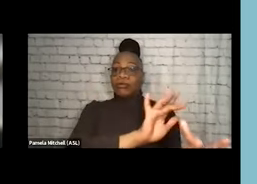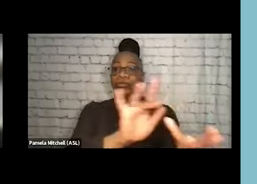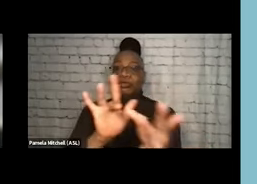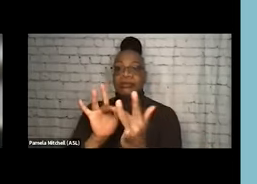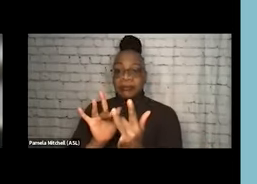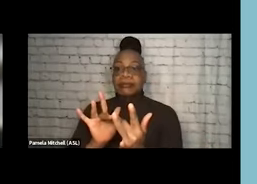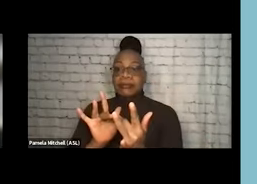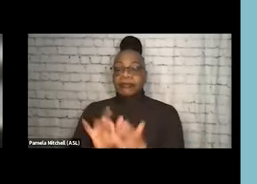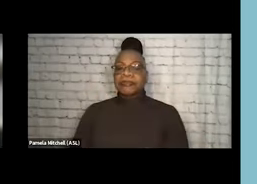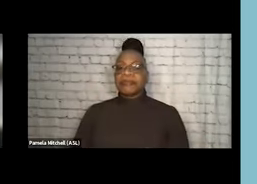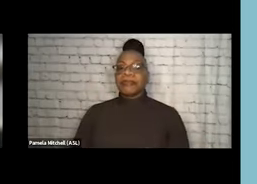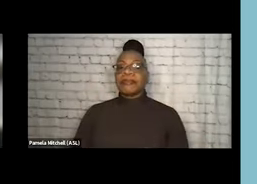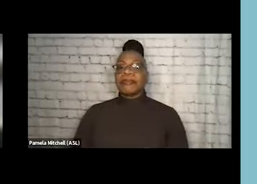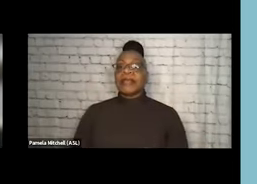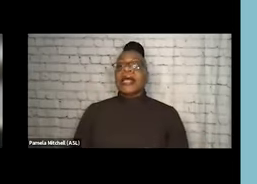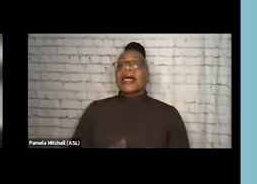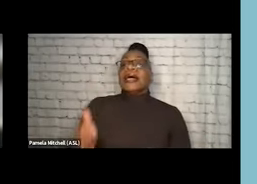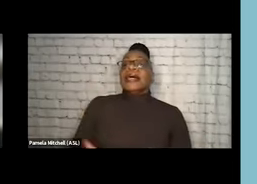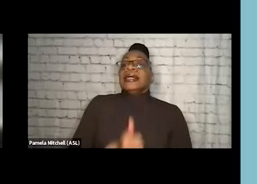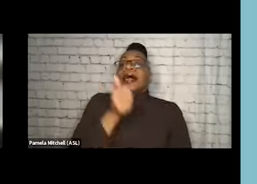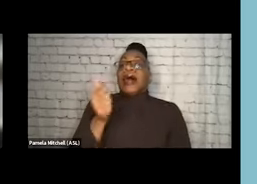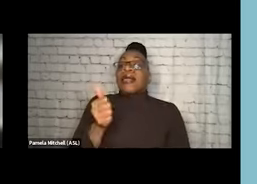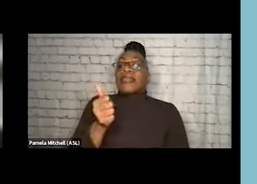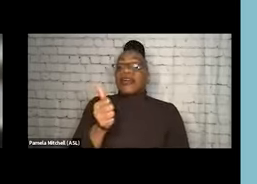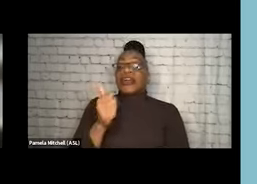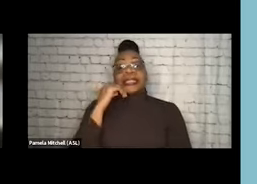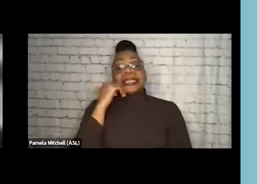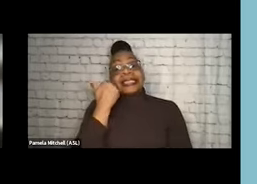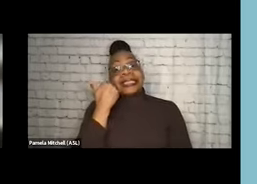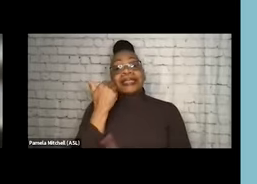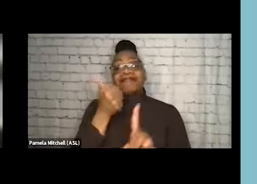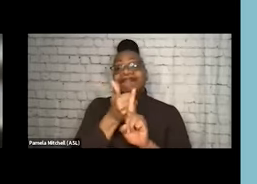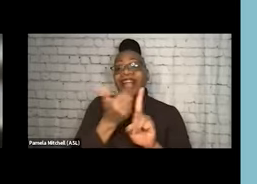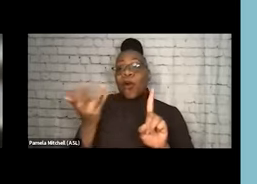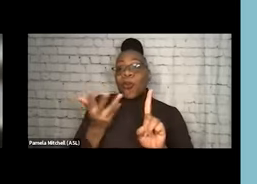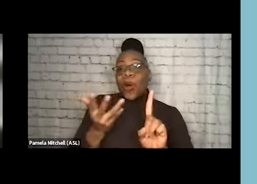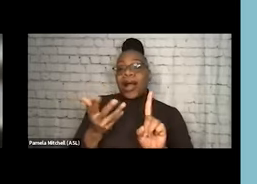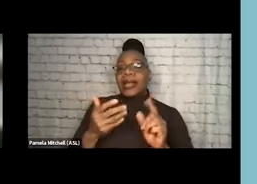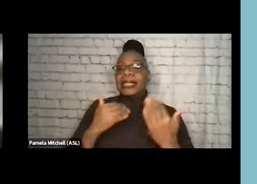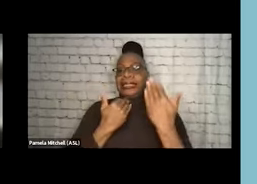The other thing that unfortunately stigma impacts, is it limits our ability